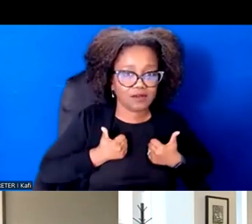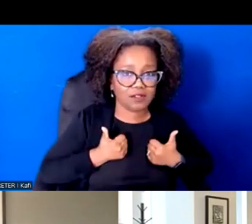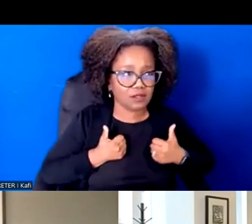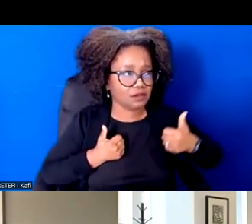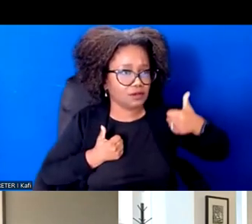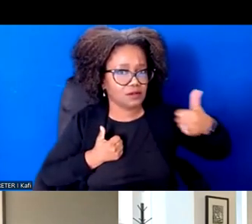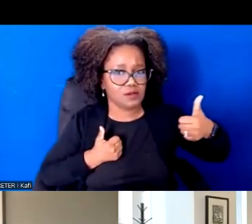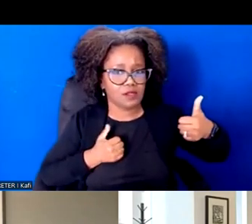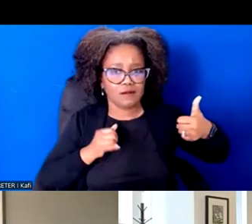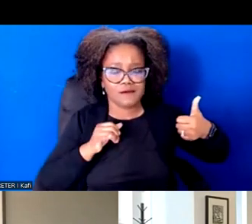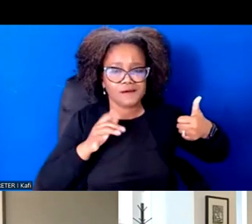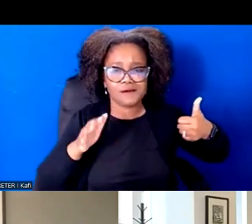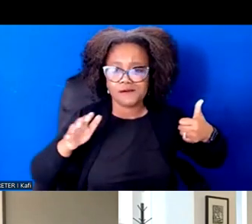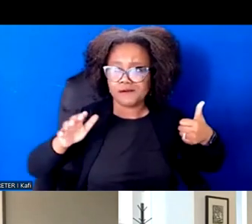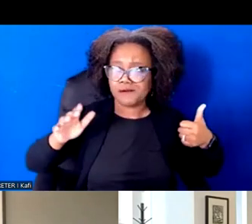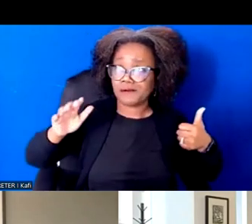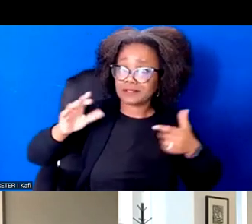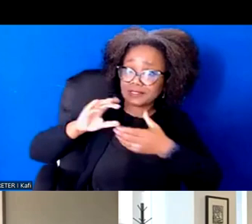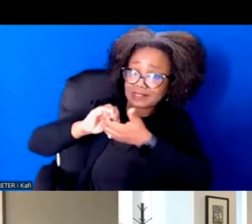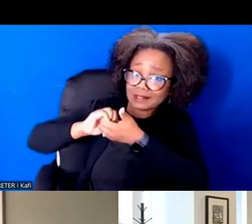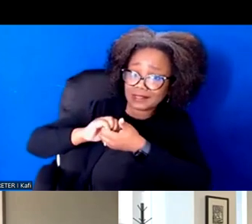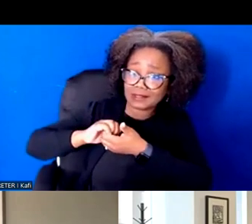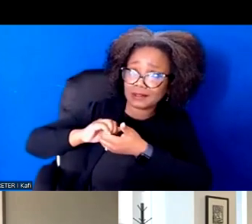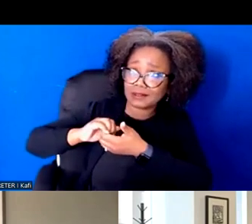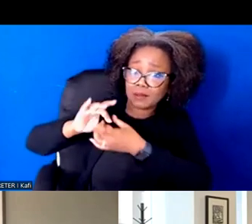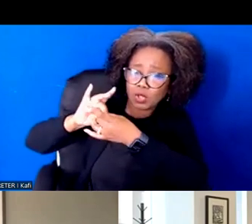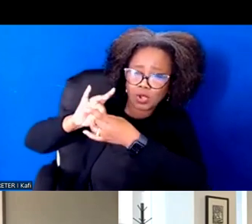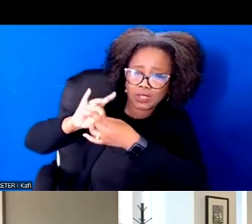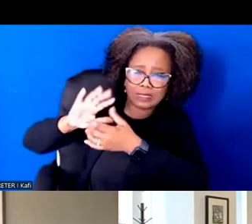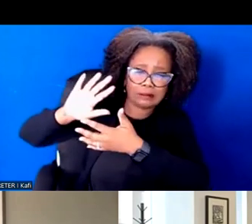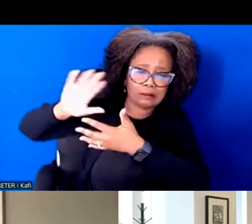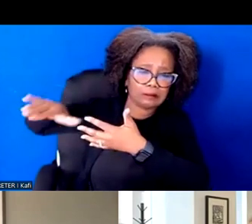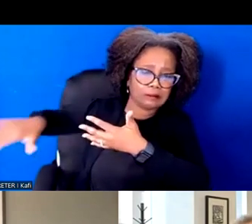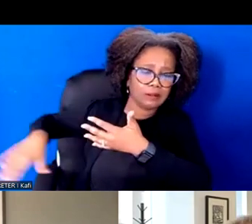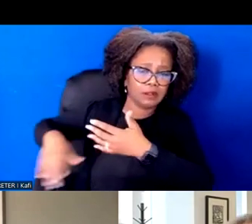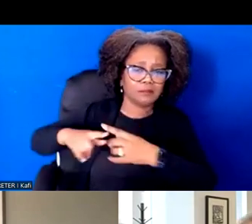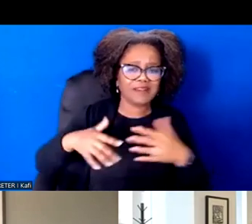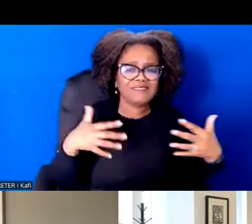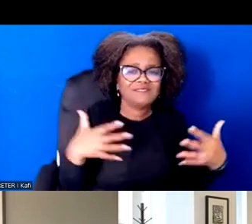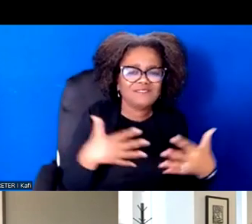like somewhere, I think in number three or four. Right. Versus fear, anger, hurt come from that very inhuman nature of ours.